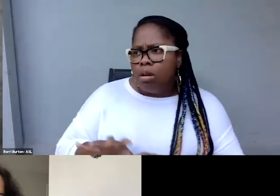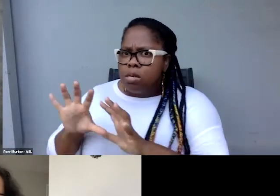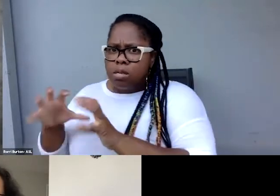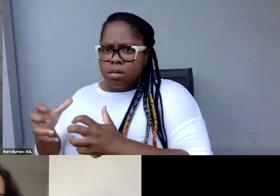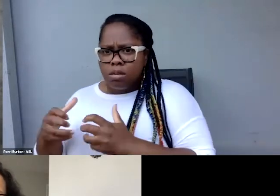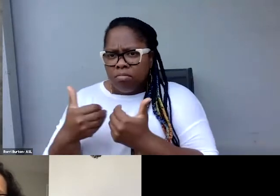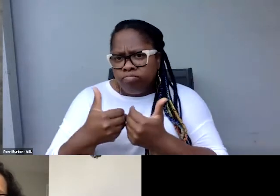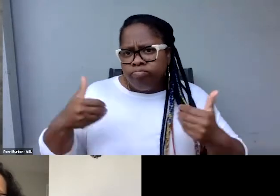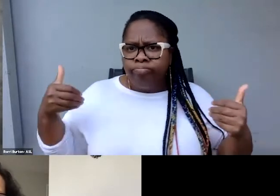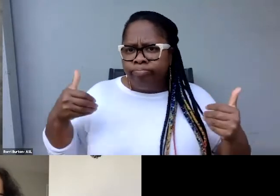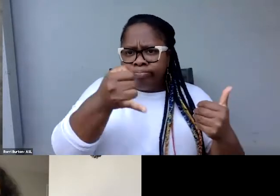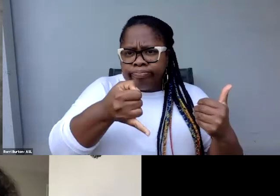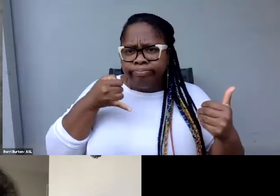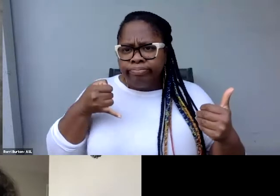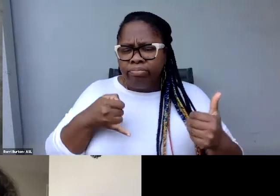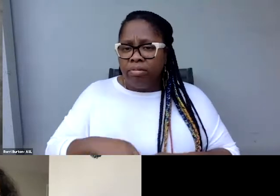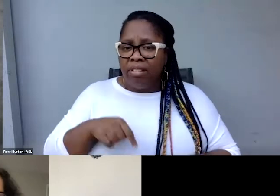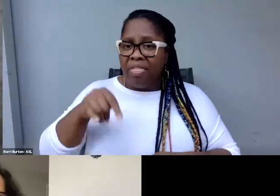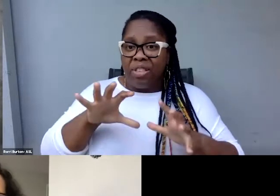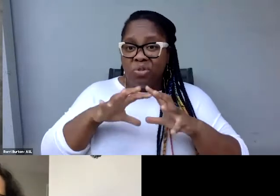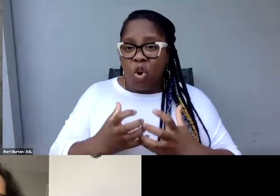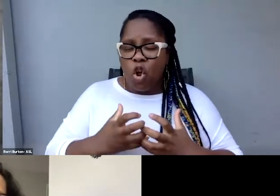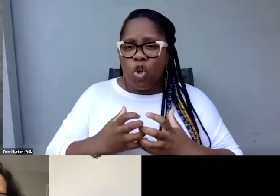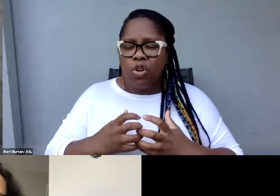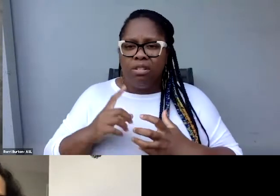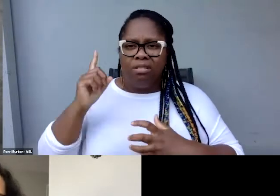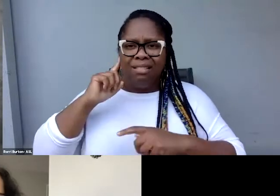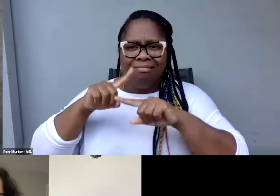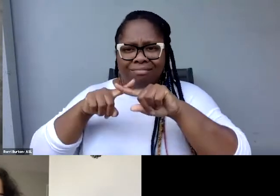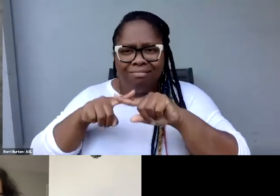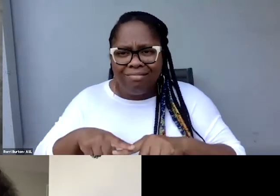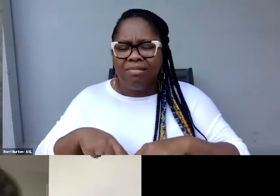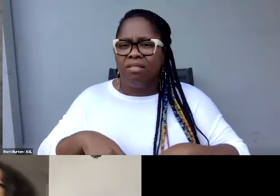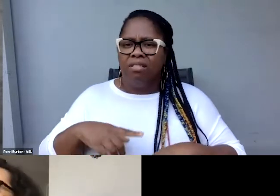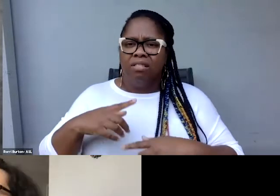sound focused and vision focused and audist and ableist society.